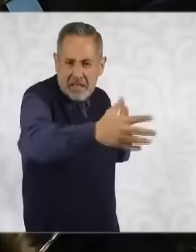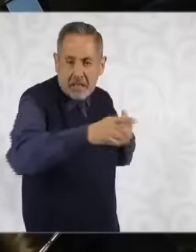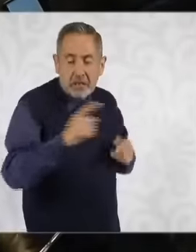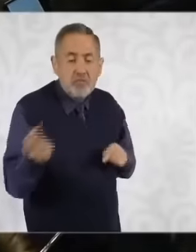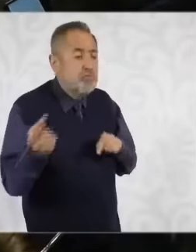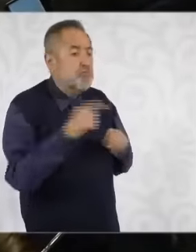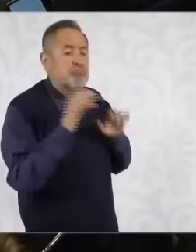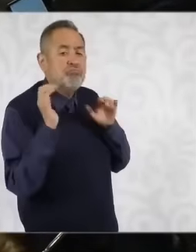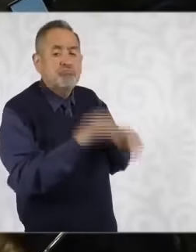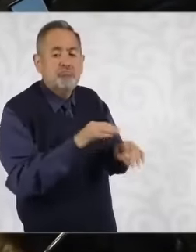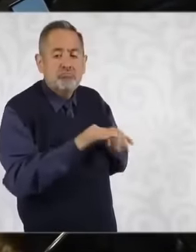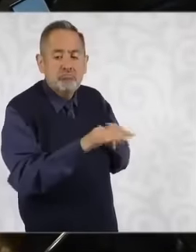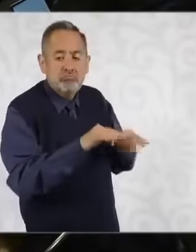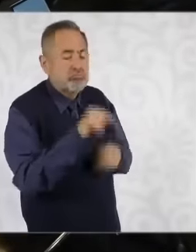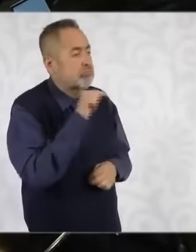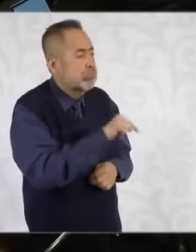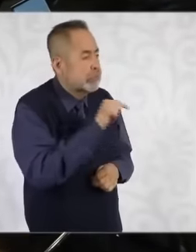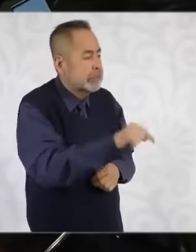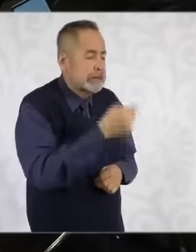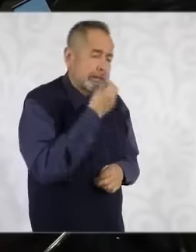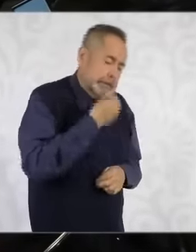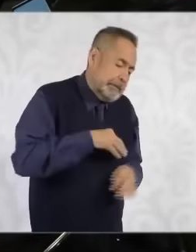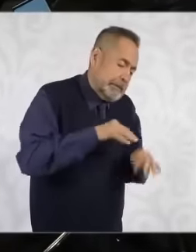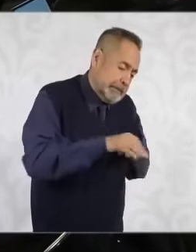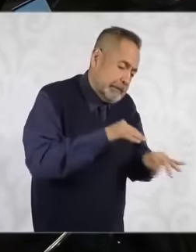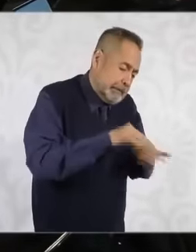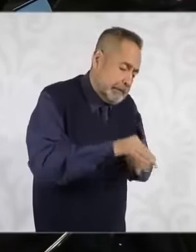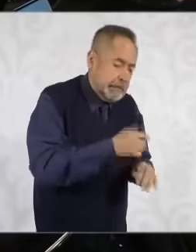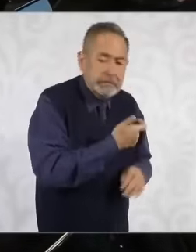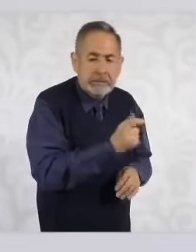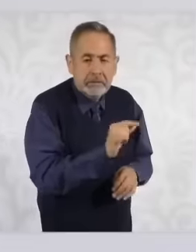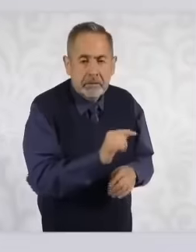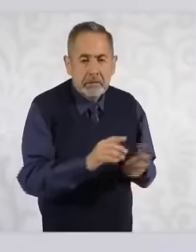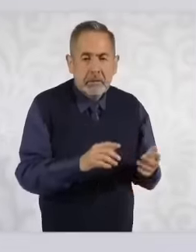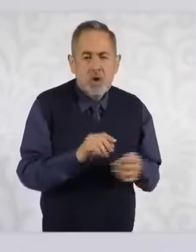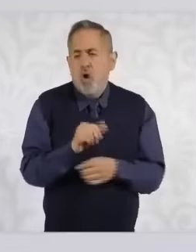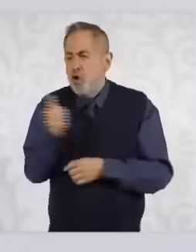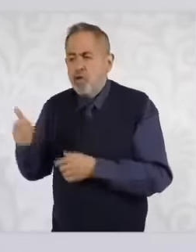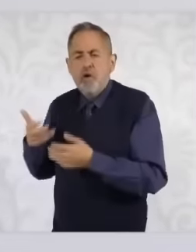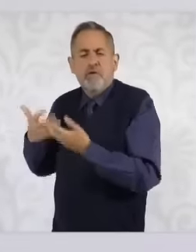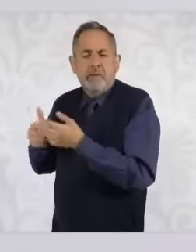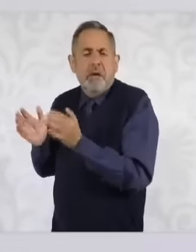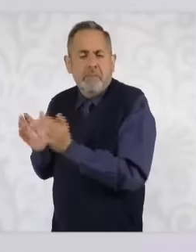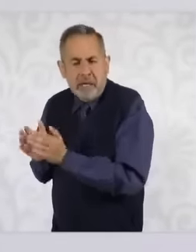hectares of large producers, other times to medium-sized ones and other times also to small ones,